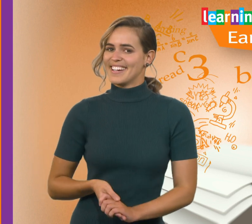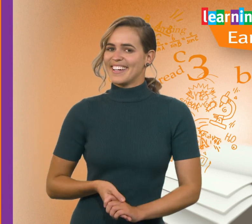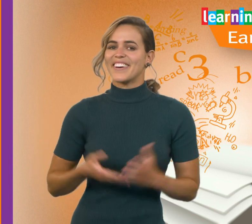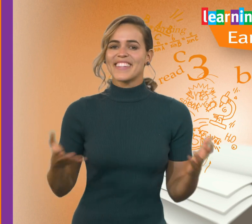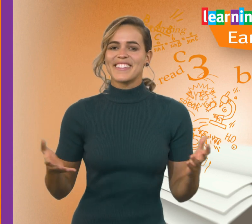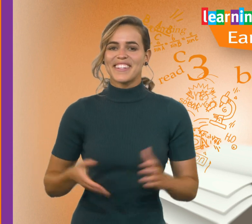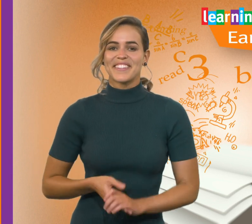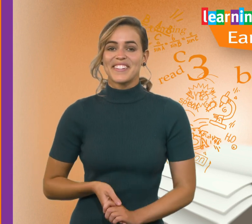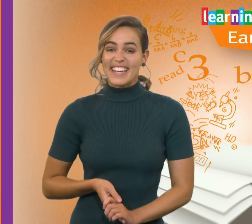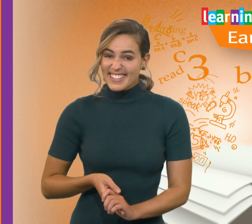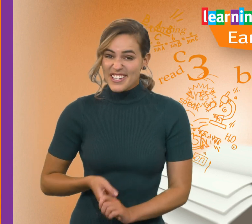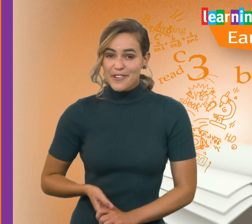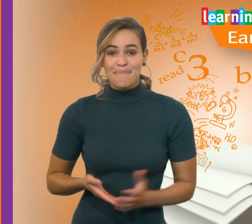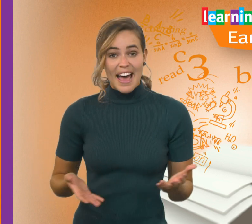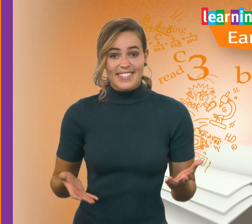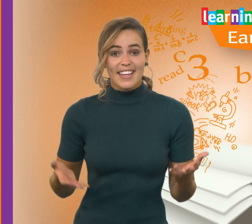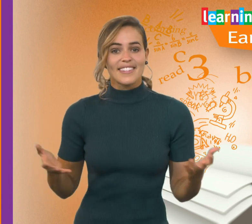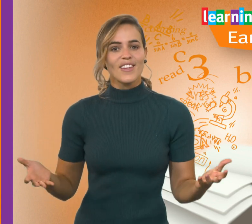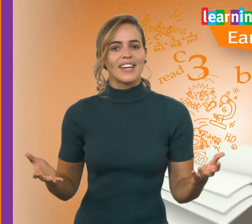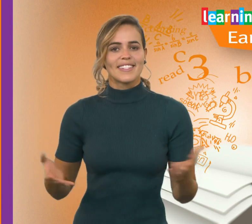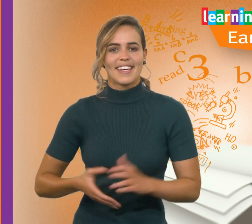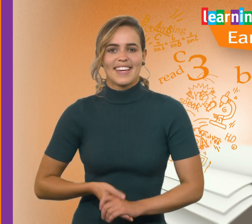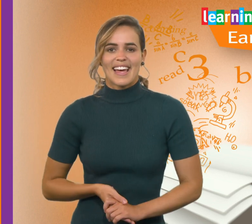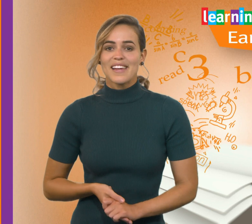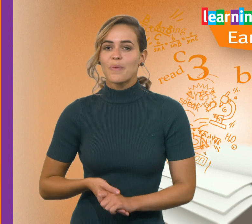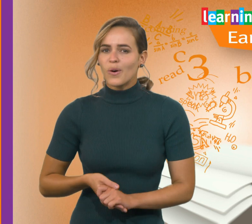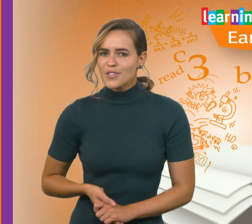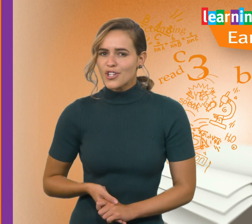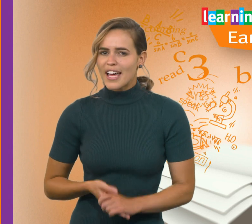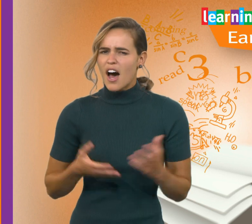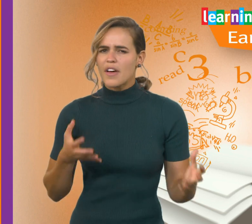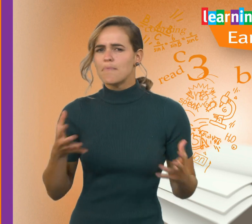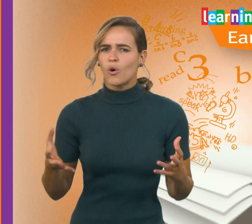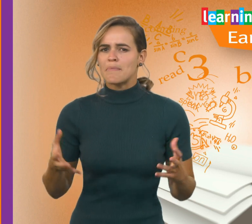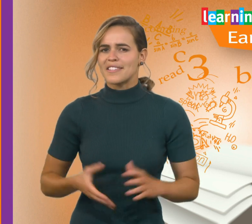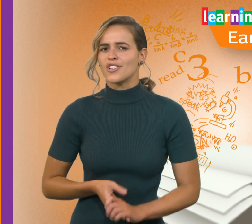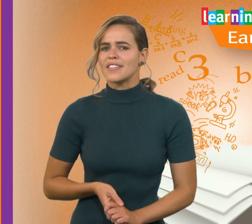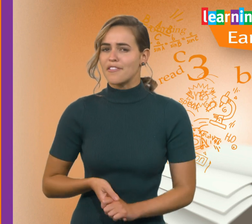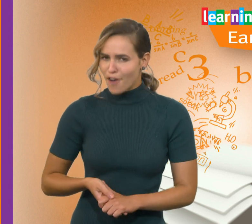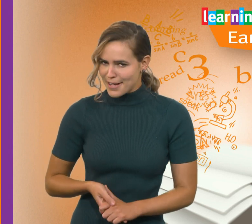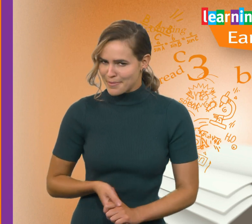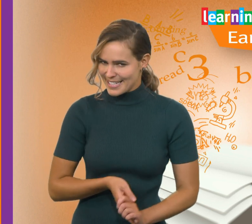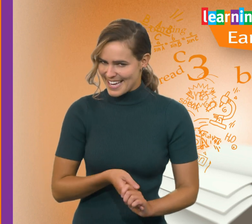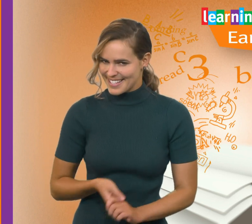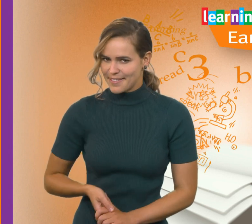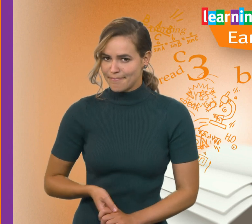Those lessons include English, Maths, and Science, and we also share other important messages and advice with the kids.